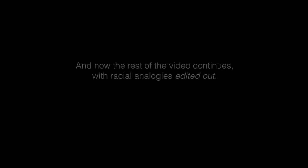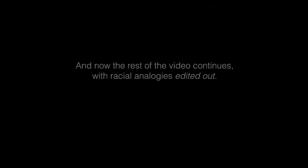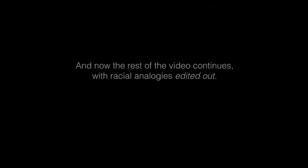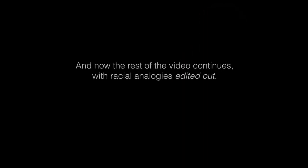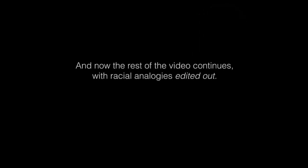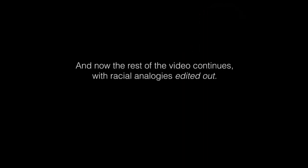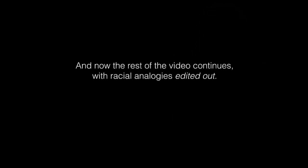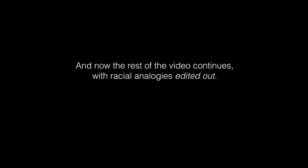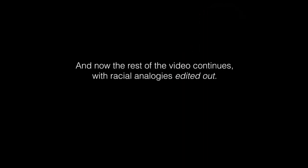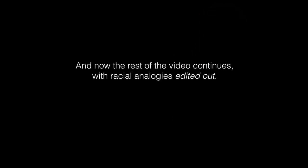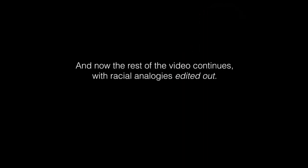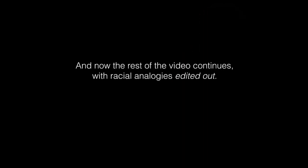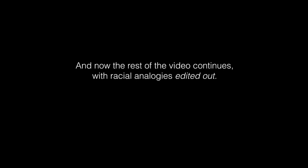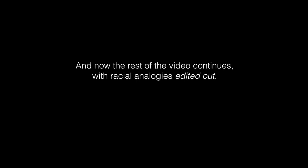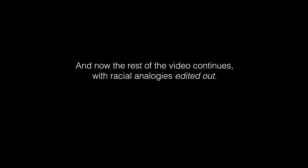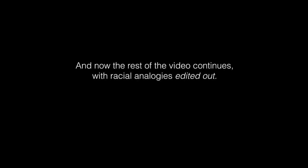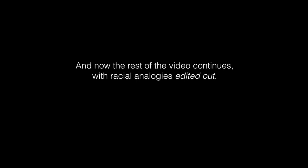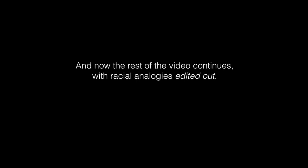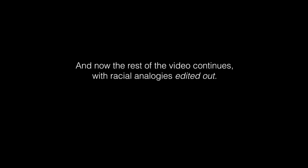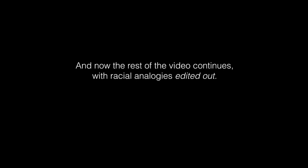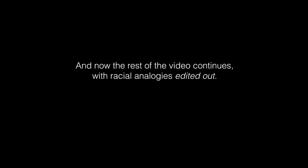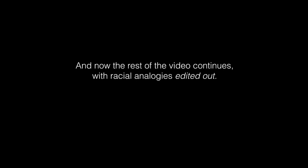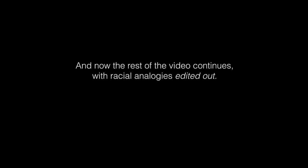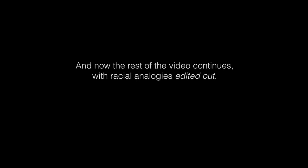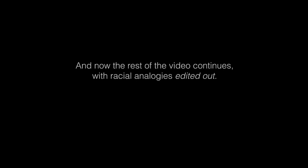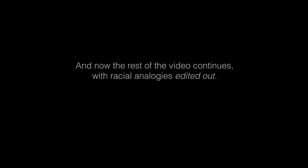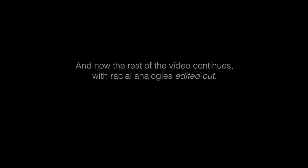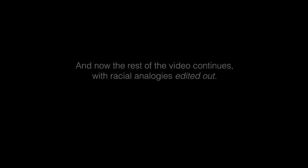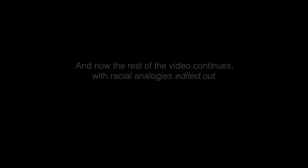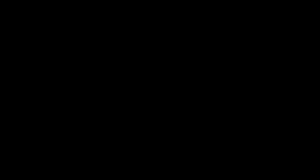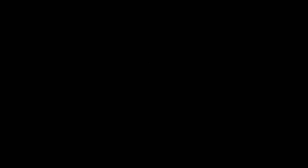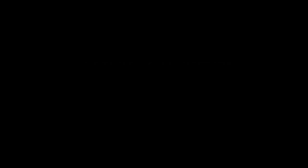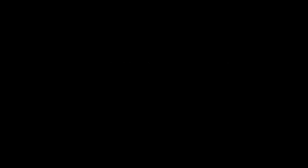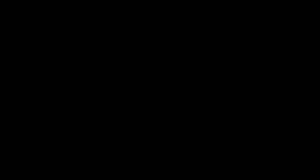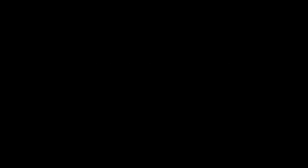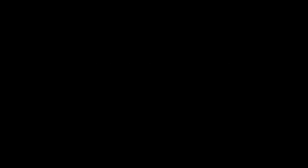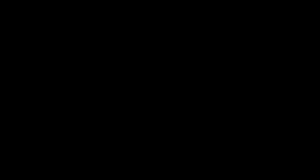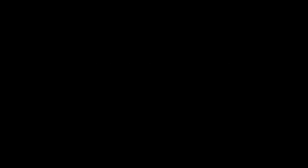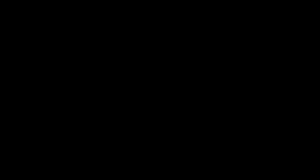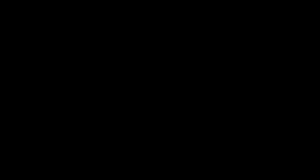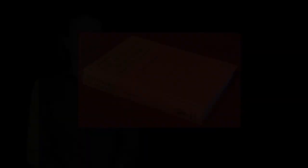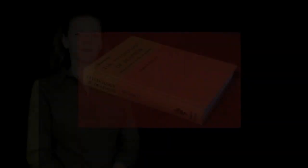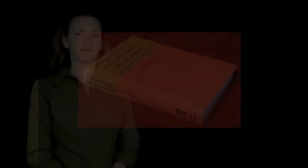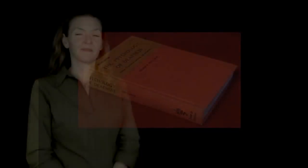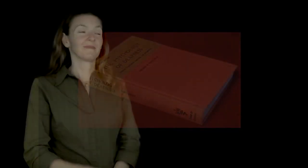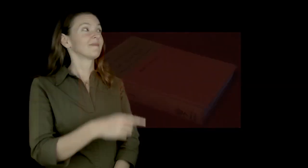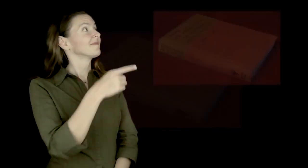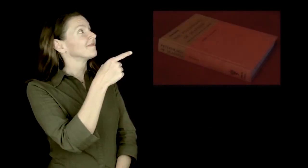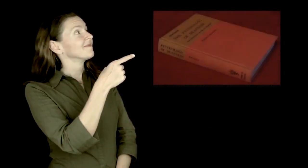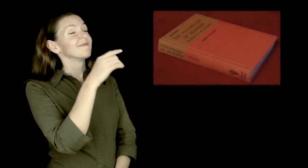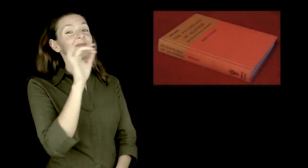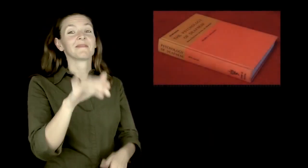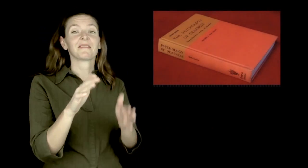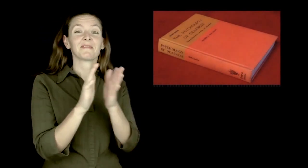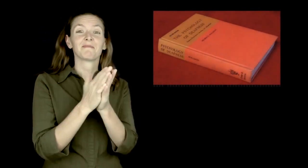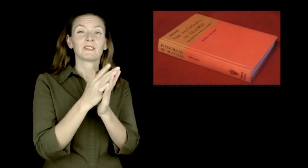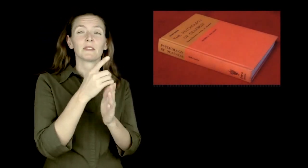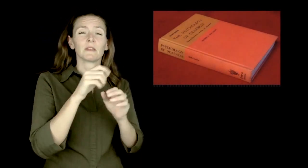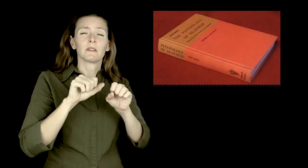[Image: Black screen with text in white. Text: "And now the rest of the video continues, with racial analogies edited out." (Last two words are in italics)] [Image: Screen is completely black.] [Raychelle, a white, slim woman with medium, wavy light brown hair, wearing a dark taupe button-up shirt. Background screen is black.]